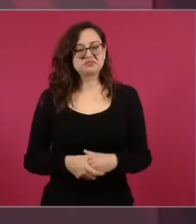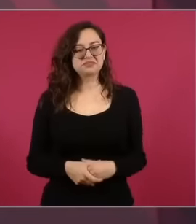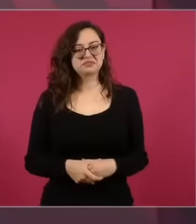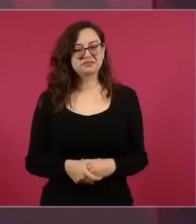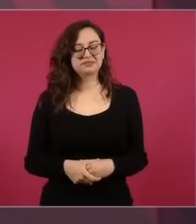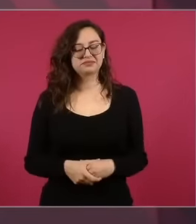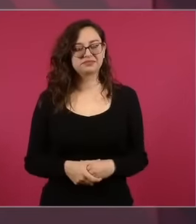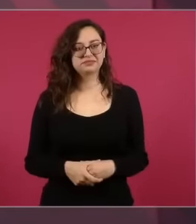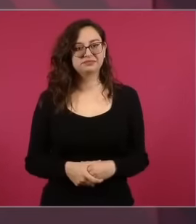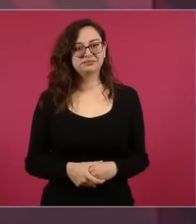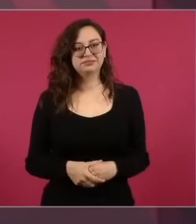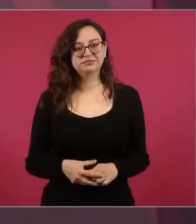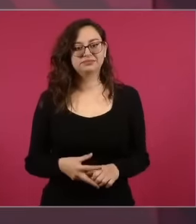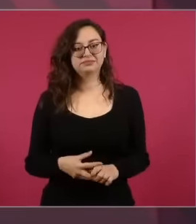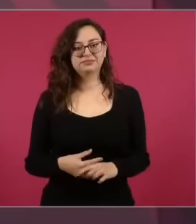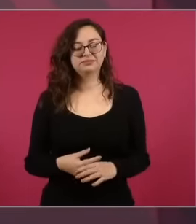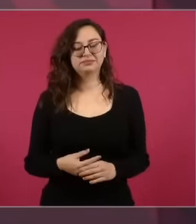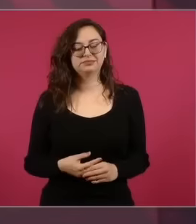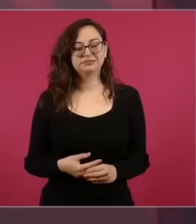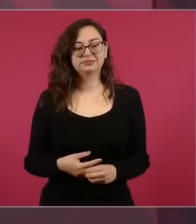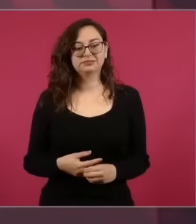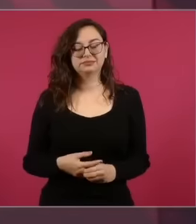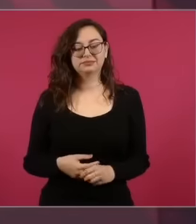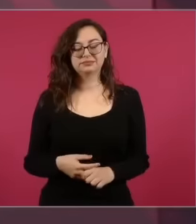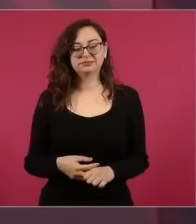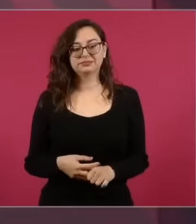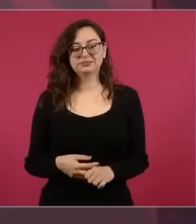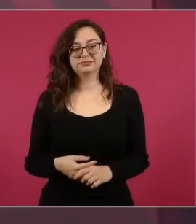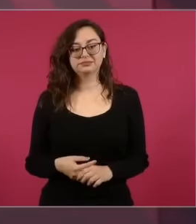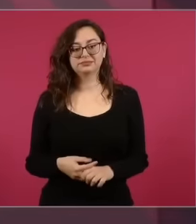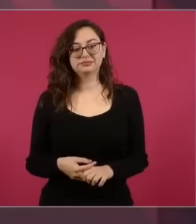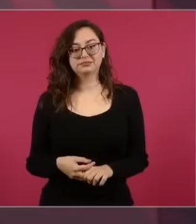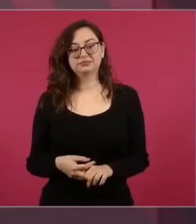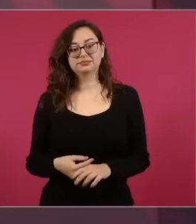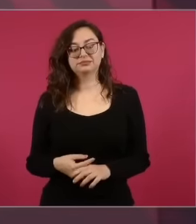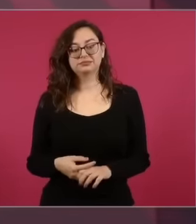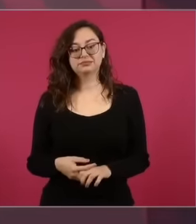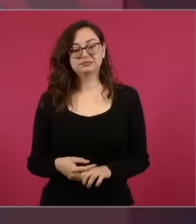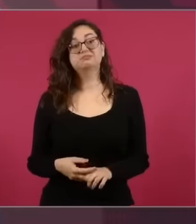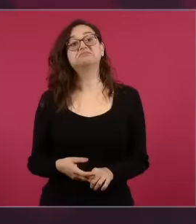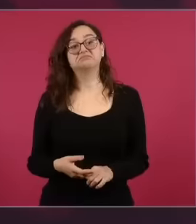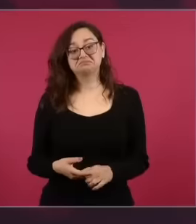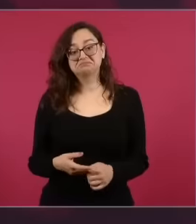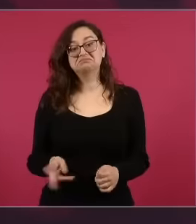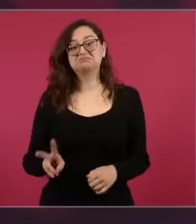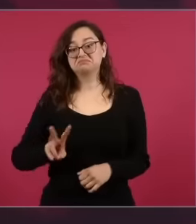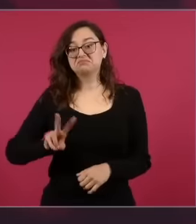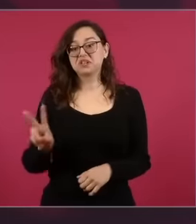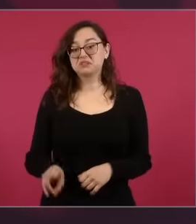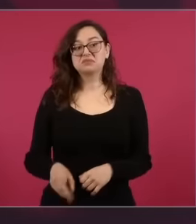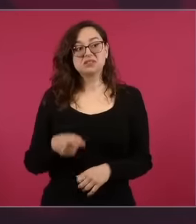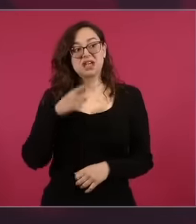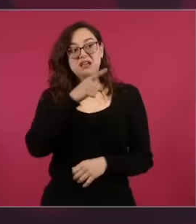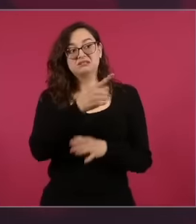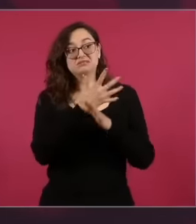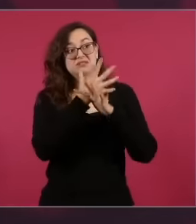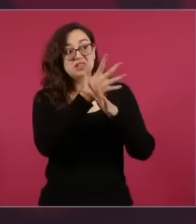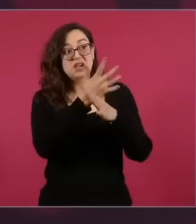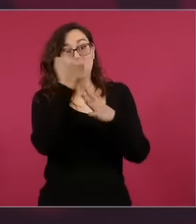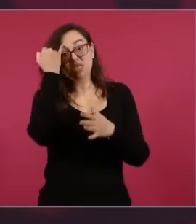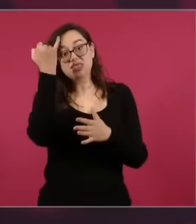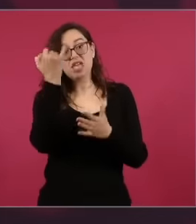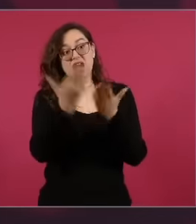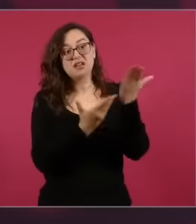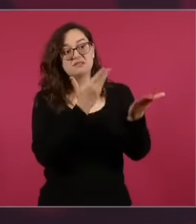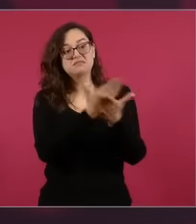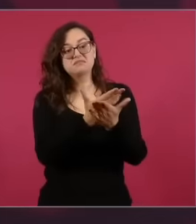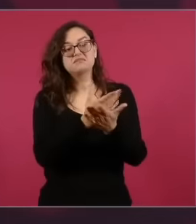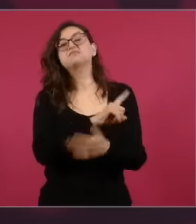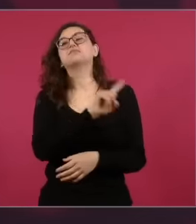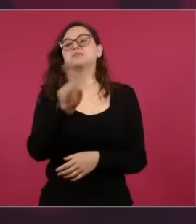Americans themselves and notice that the prophecy was fulfilled because